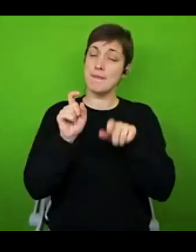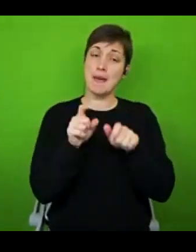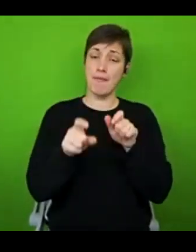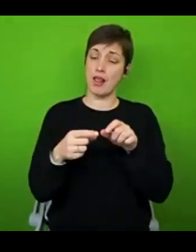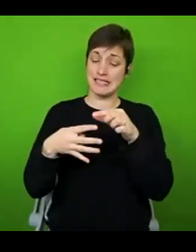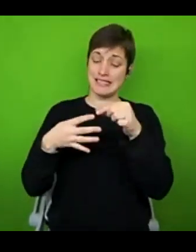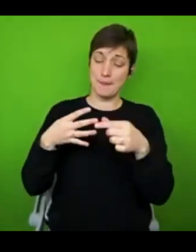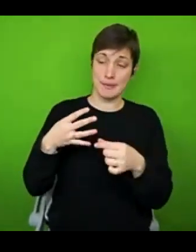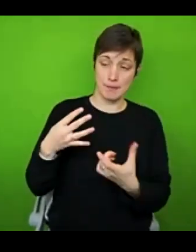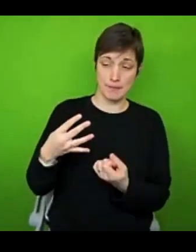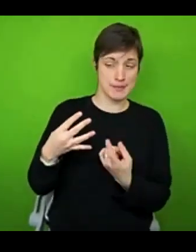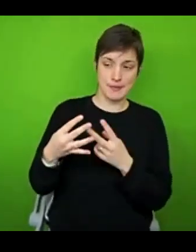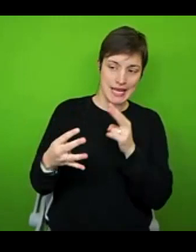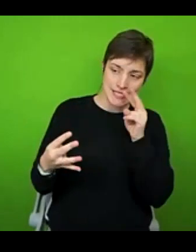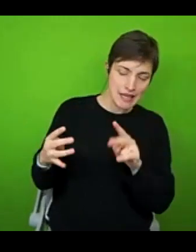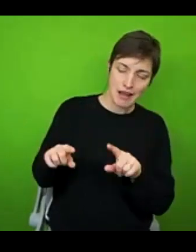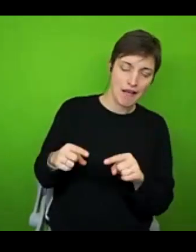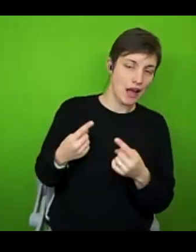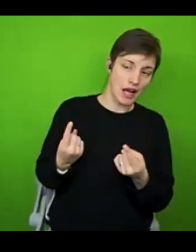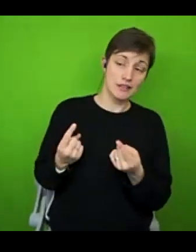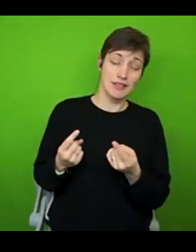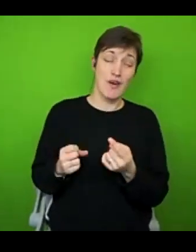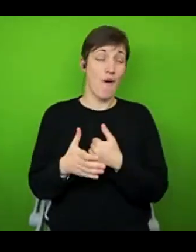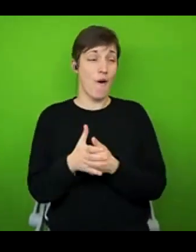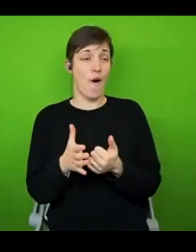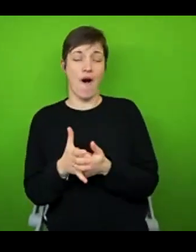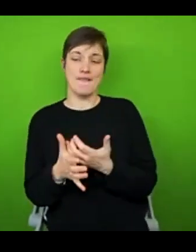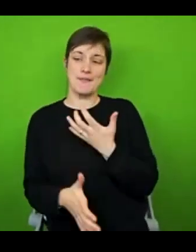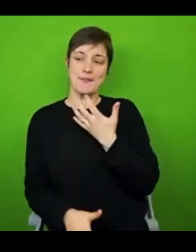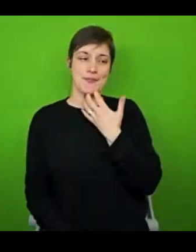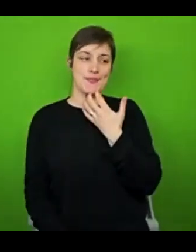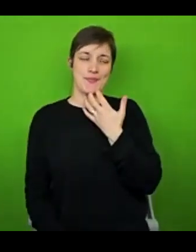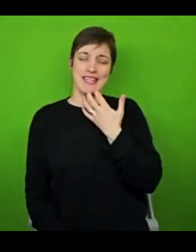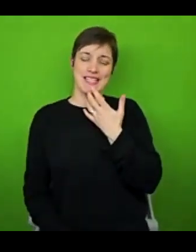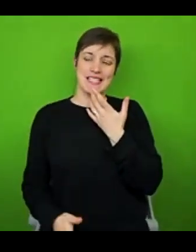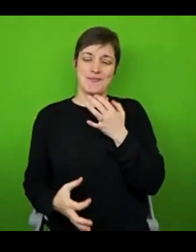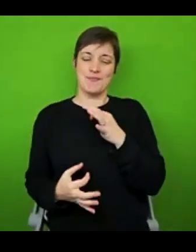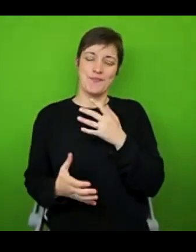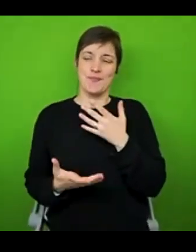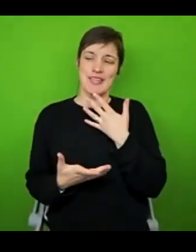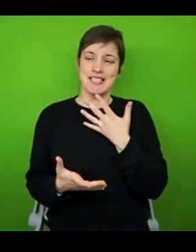disabilities are often more hesitant about using mobility aids. And the reason for that seems to be that they don't